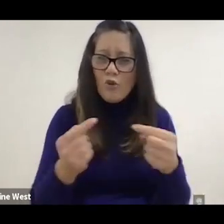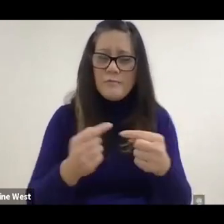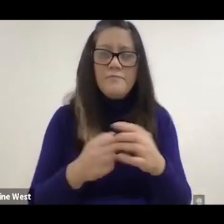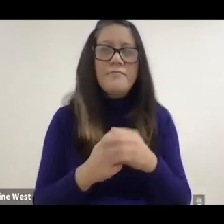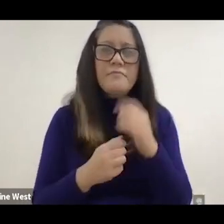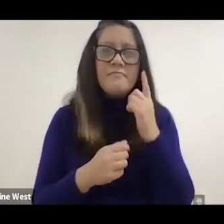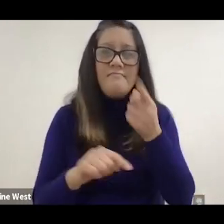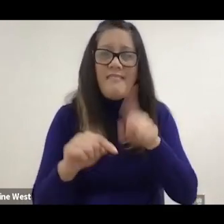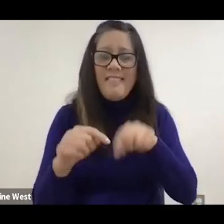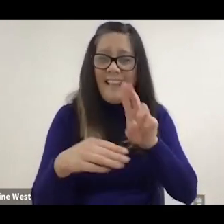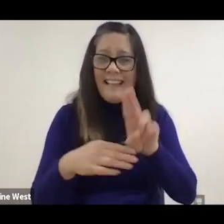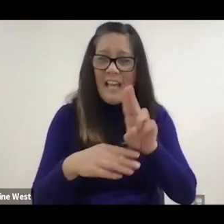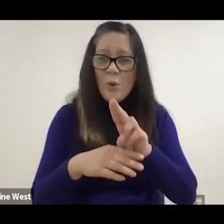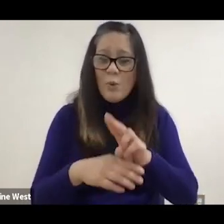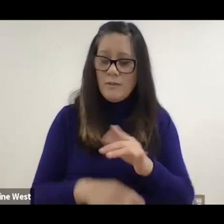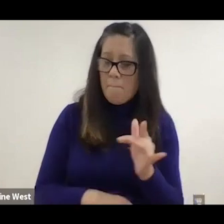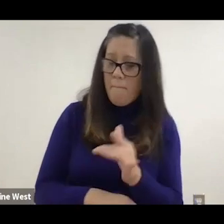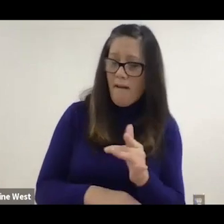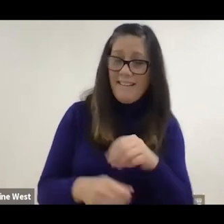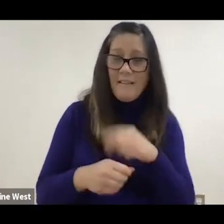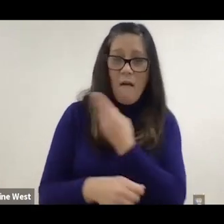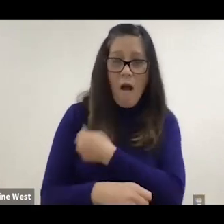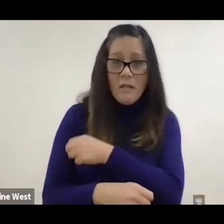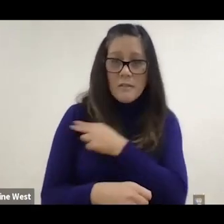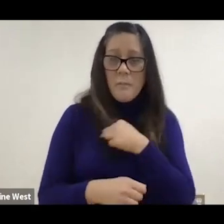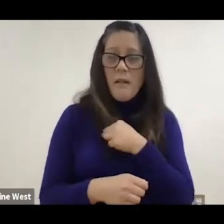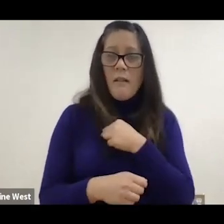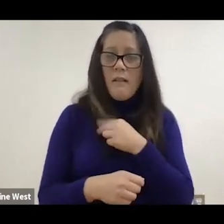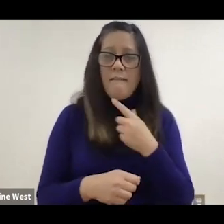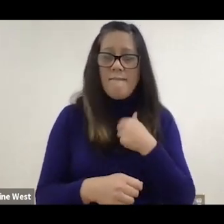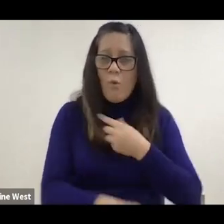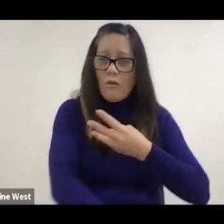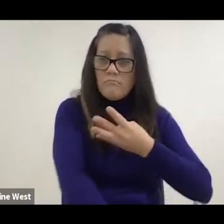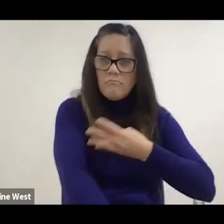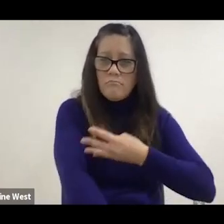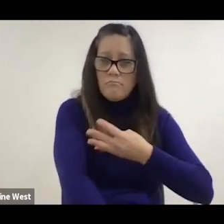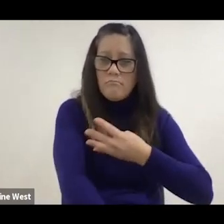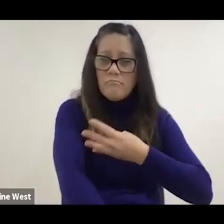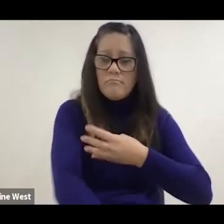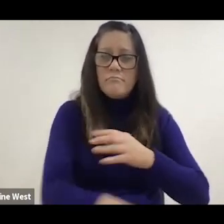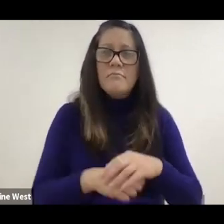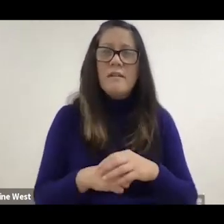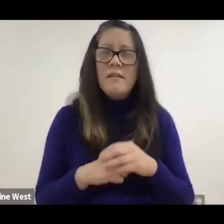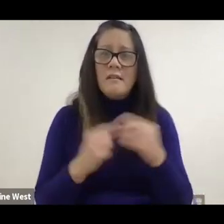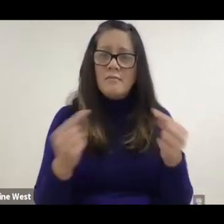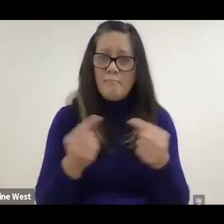And so they are in pain, and they call for the nurses. And so we worked with the manufacturing,